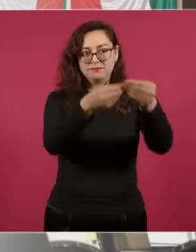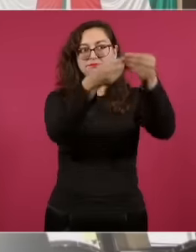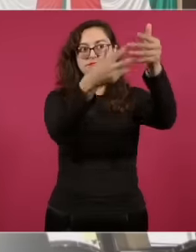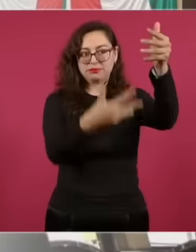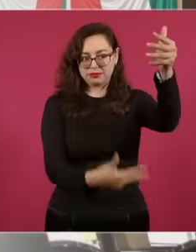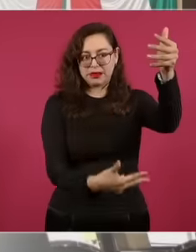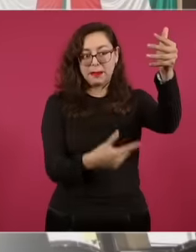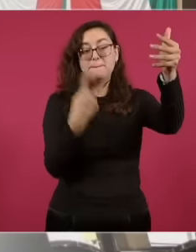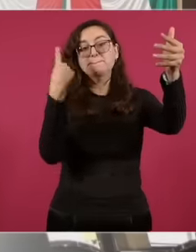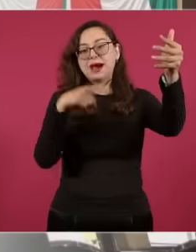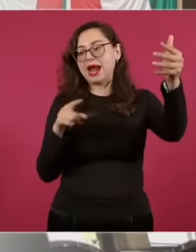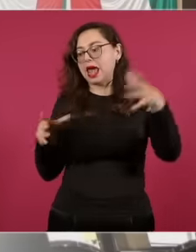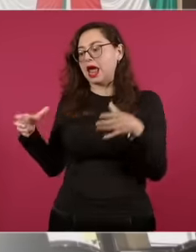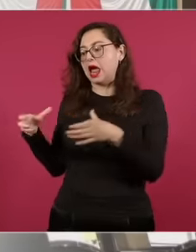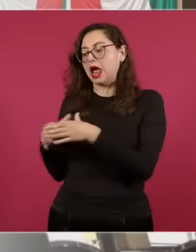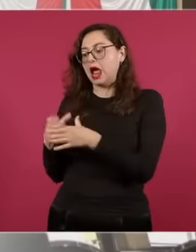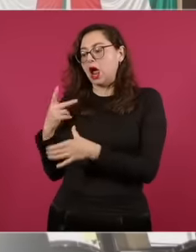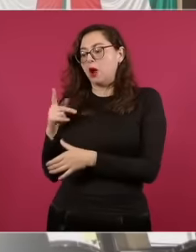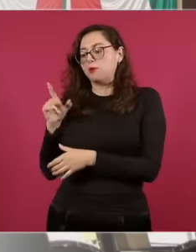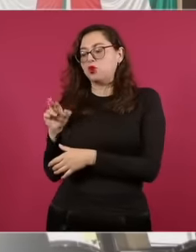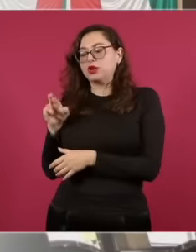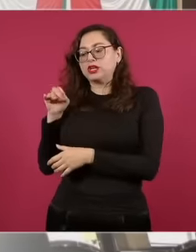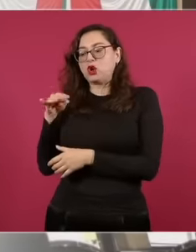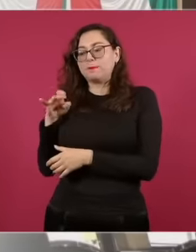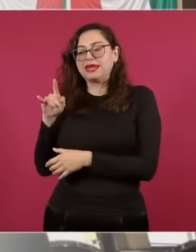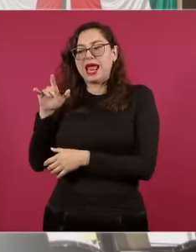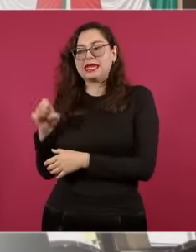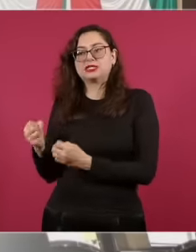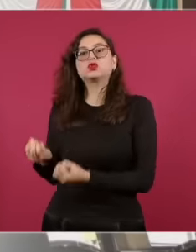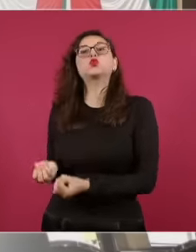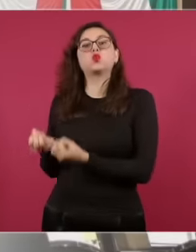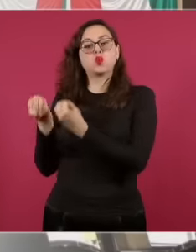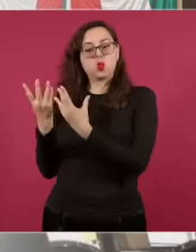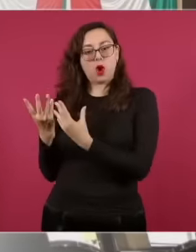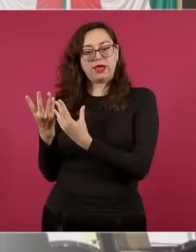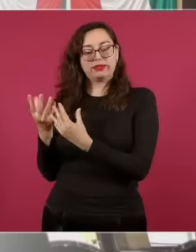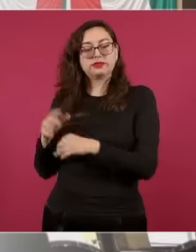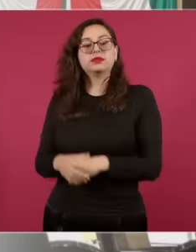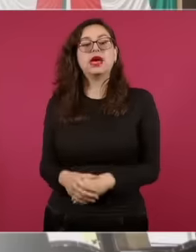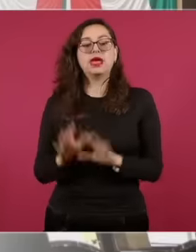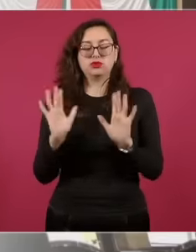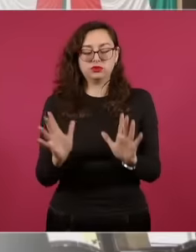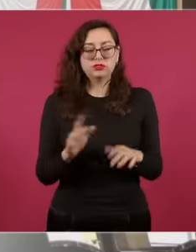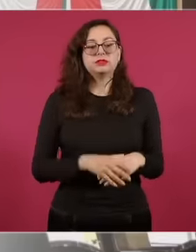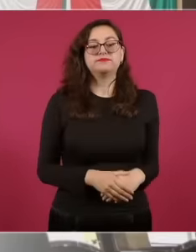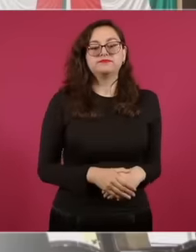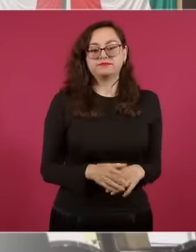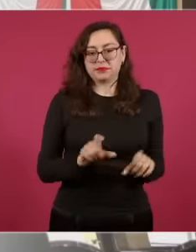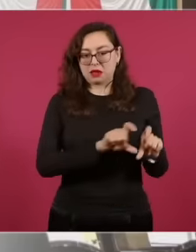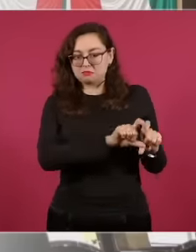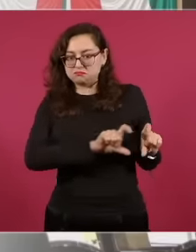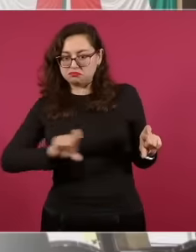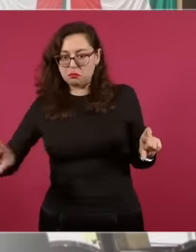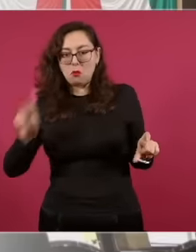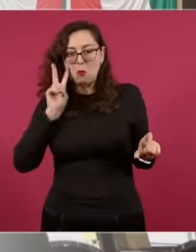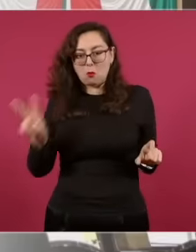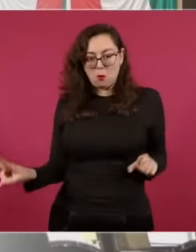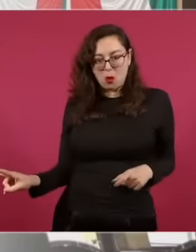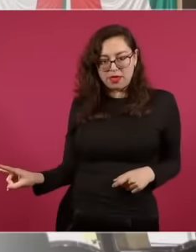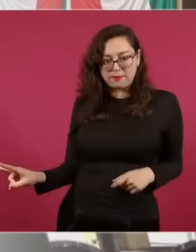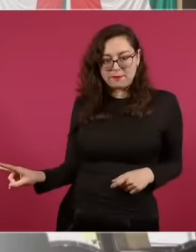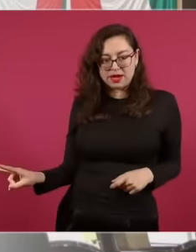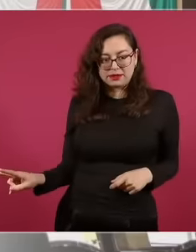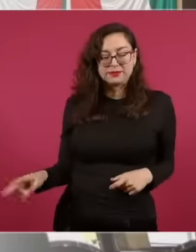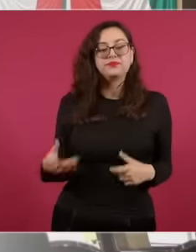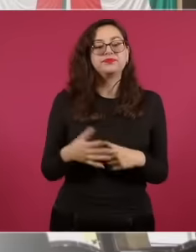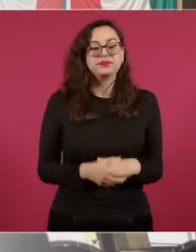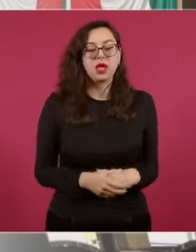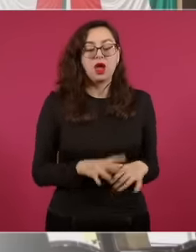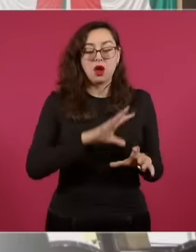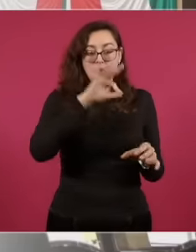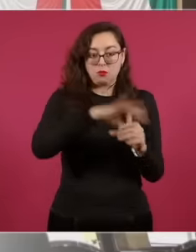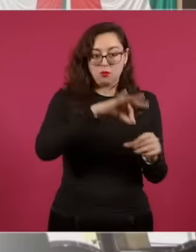we have the total vote cast, we must subtract the null votes or candidates. without registration the